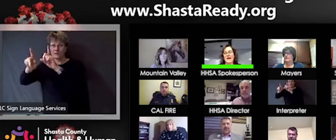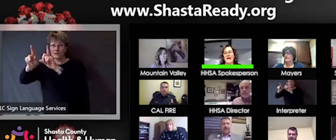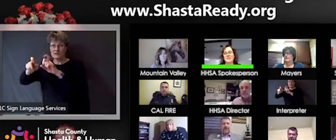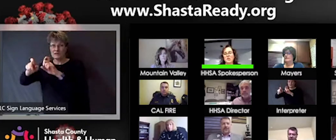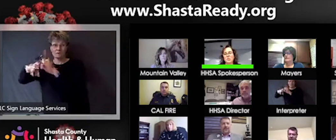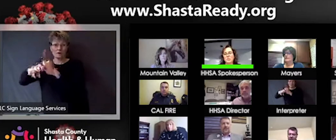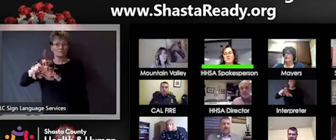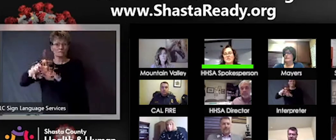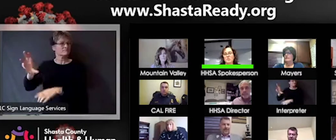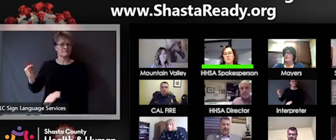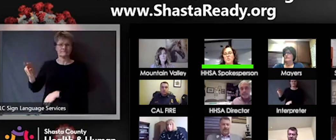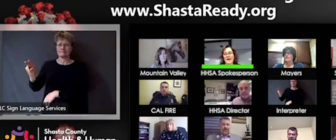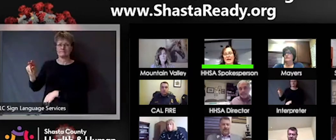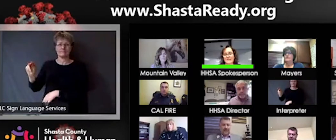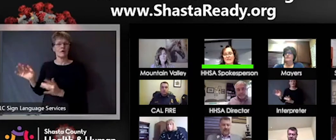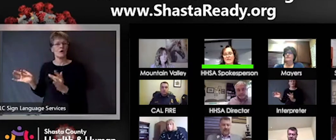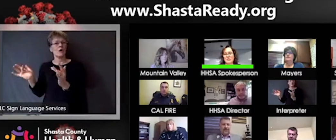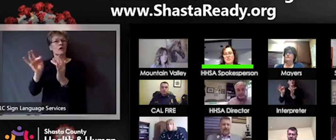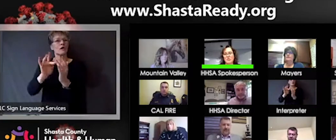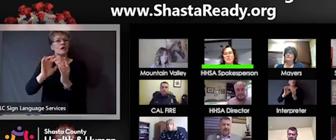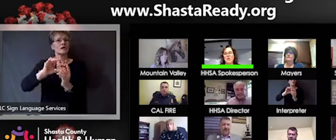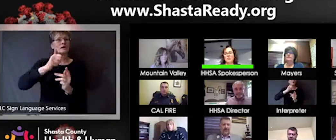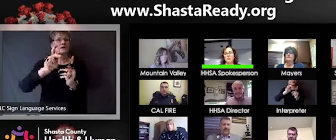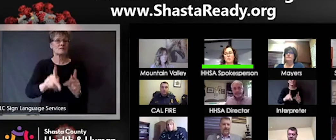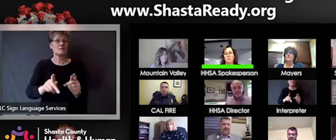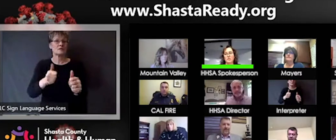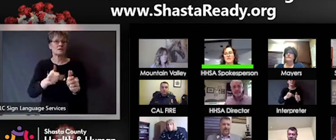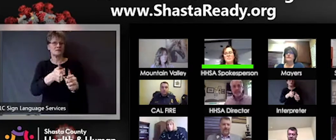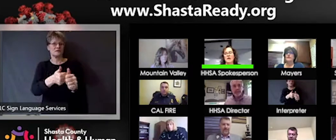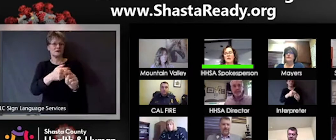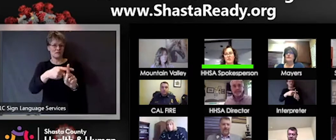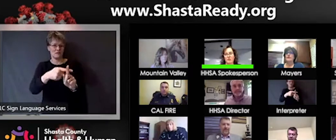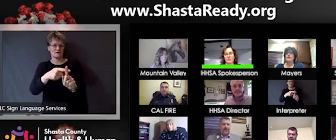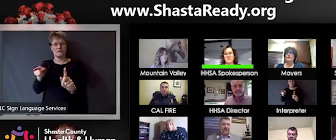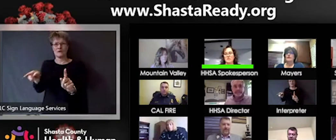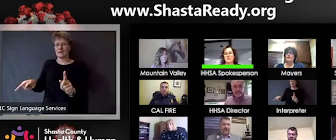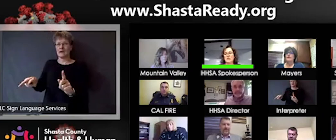have had contact with someone who has and so they're quarantined by our health